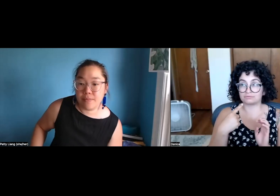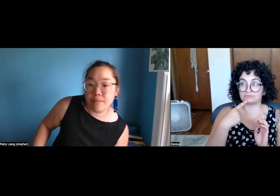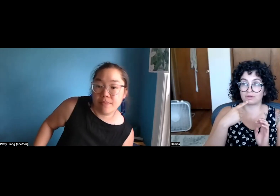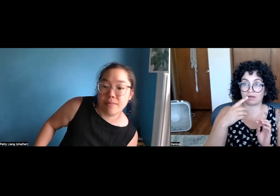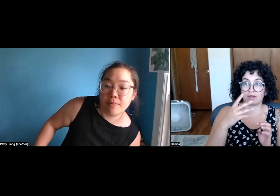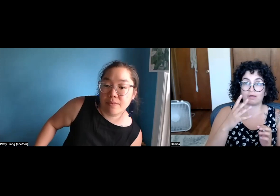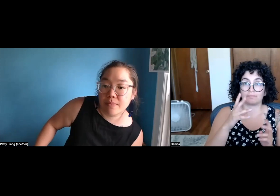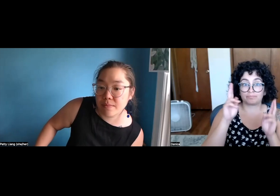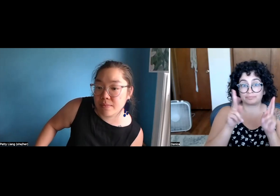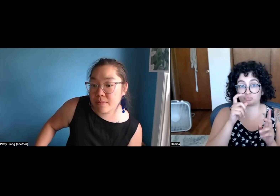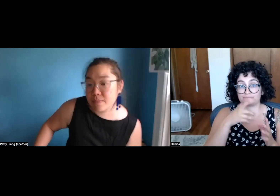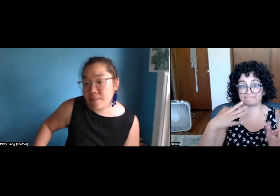I did want to clarify something